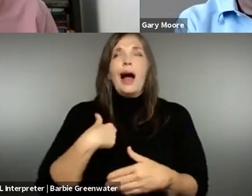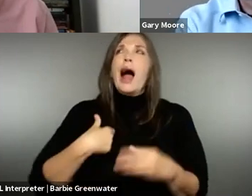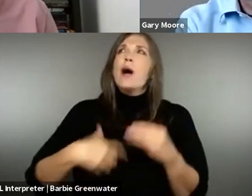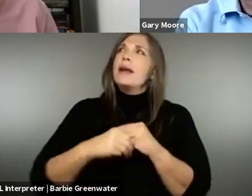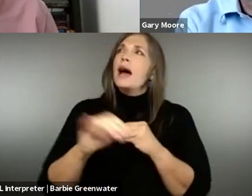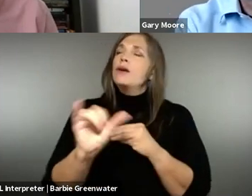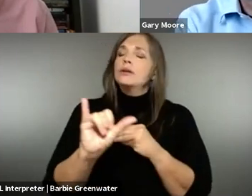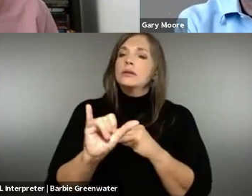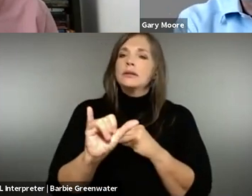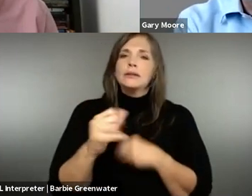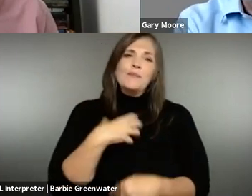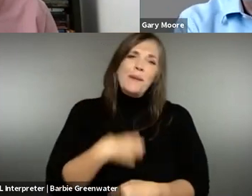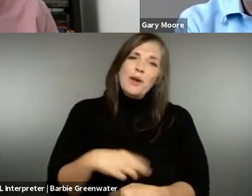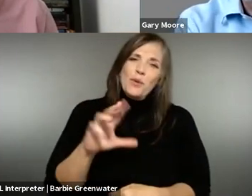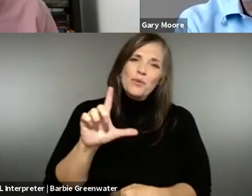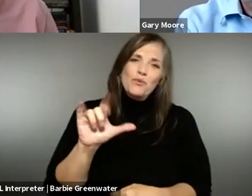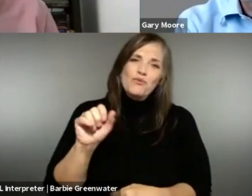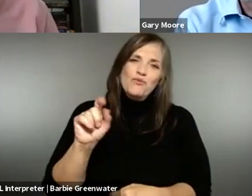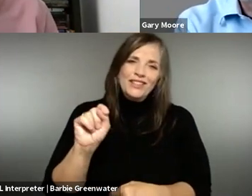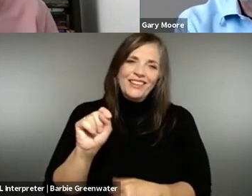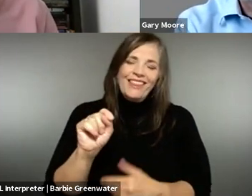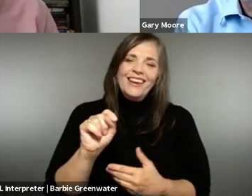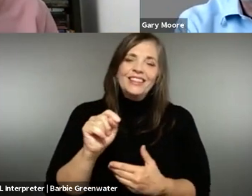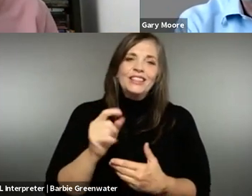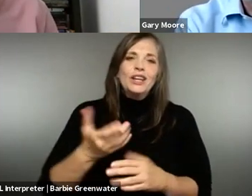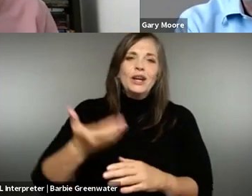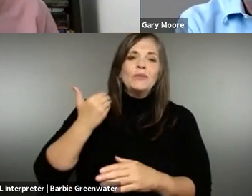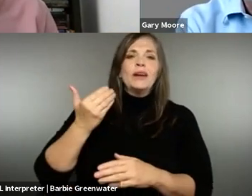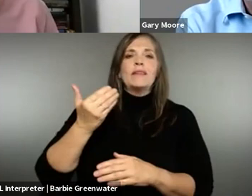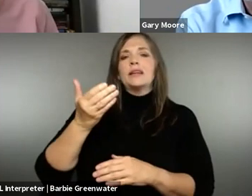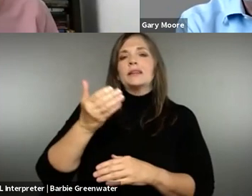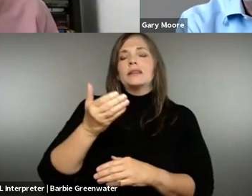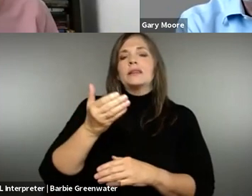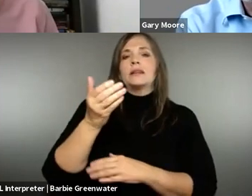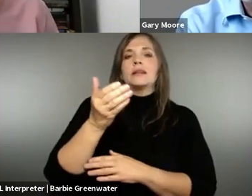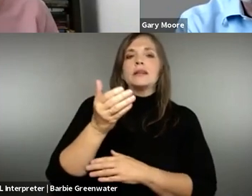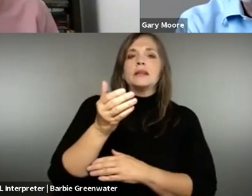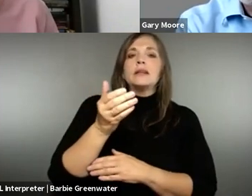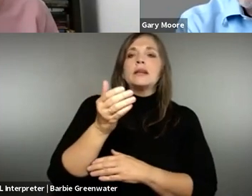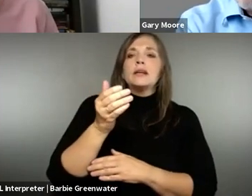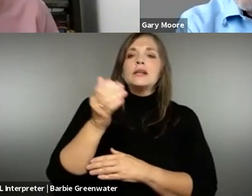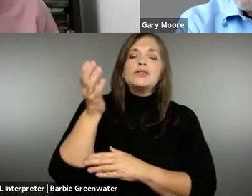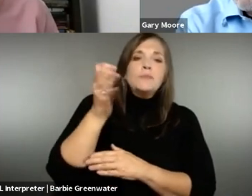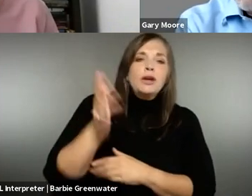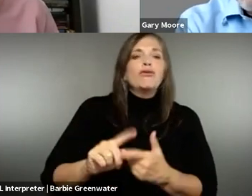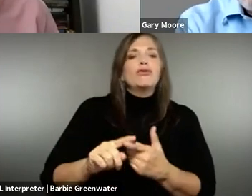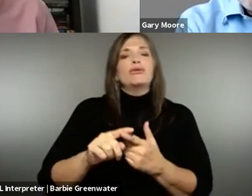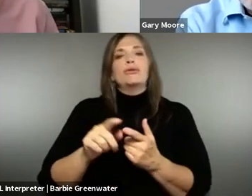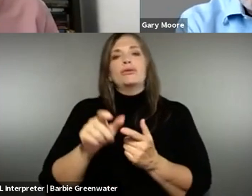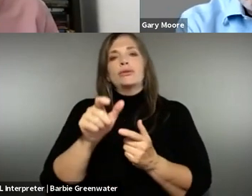applied accordingly. I would add to the list of , you know -- wish list that we mentioned, the previous speakers